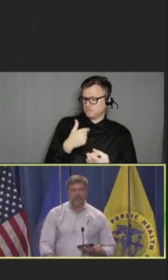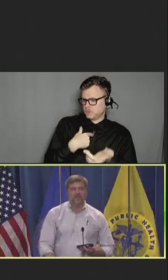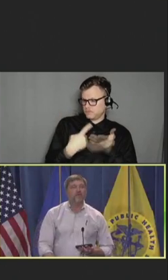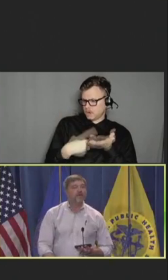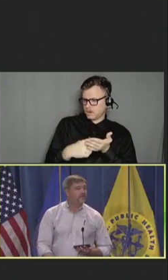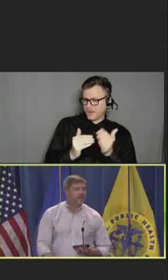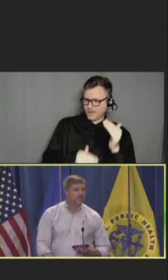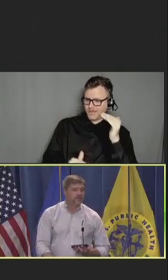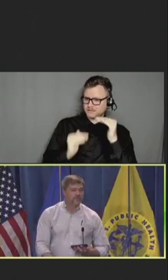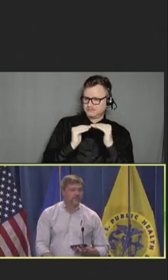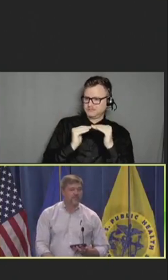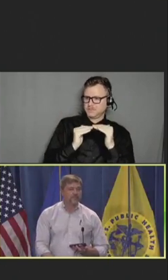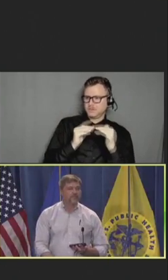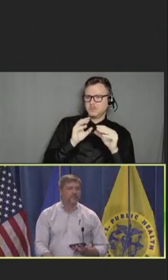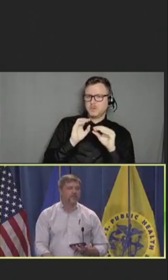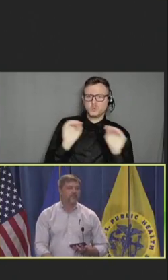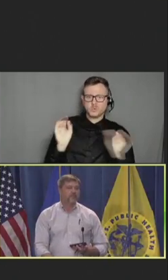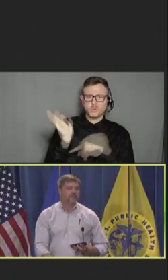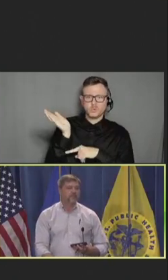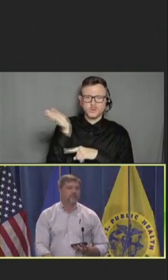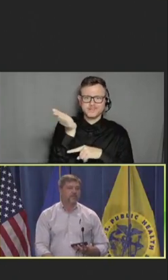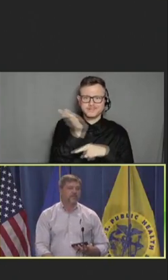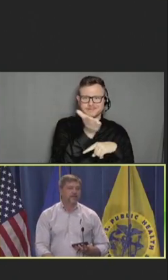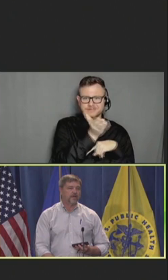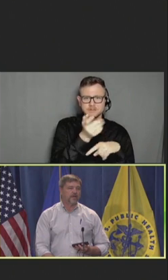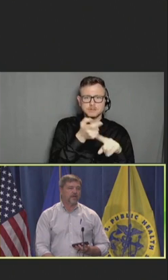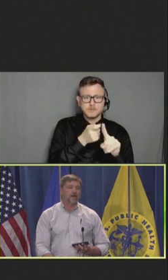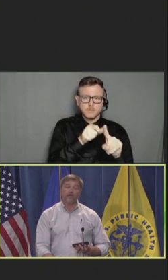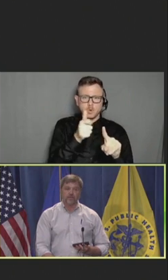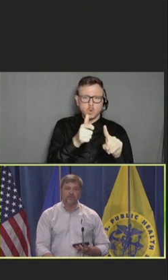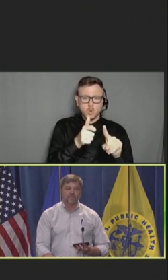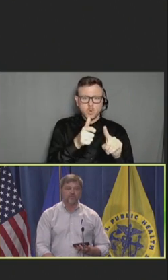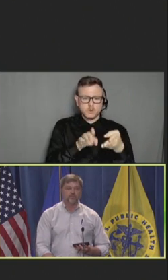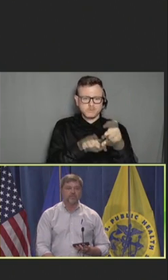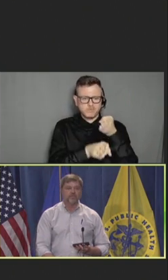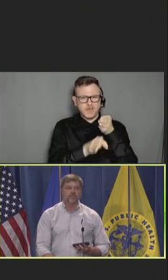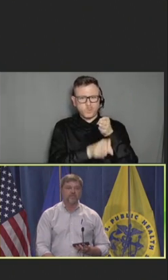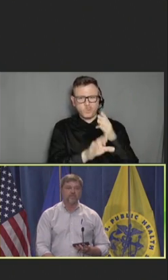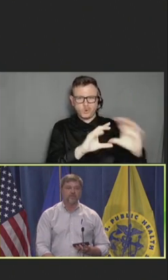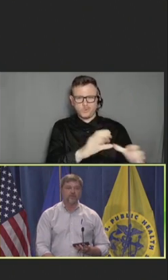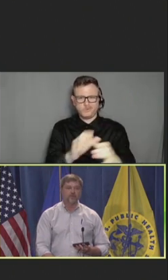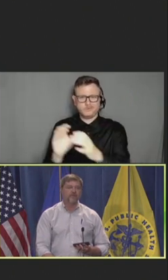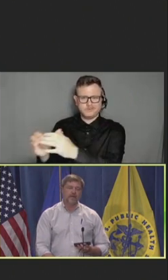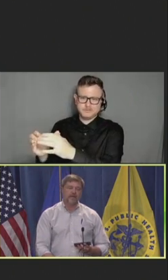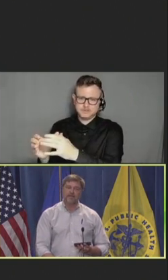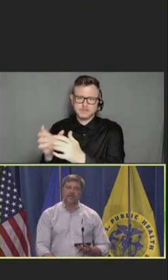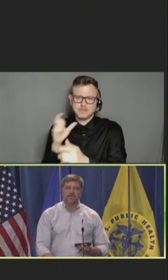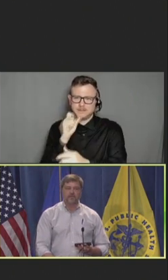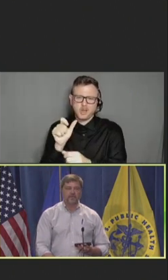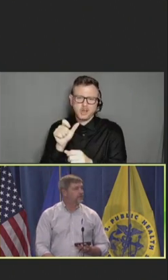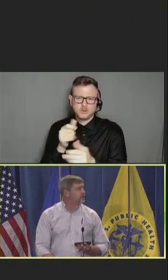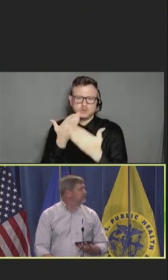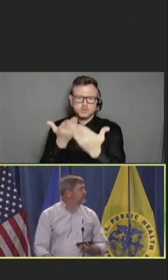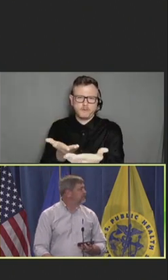But we haven't had presentations from different groups that underserved potentially. So, I think that's a really good idea.